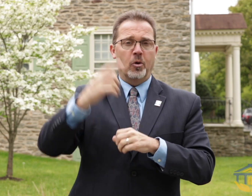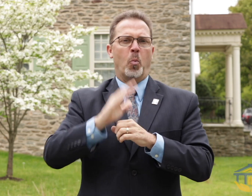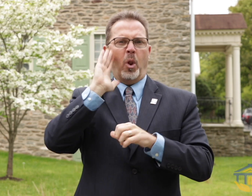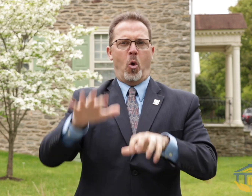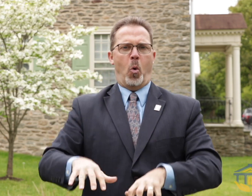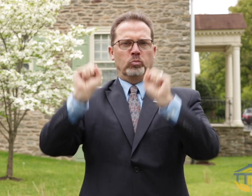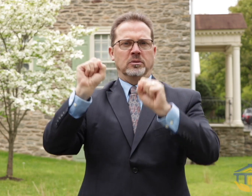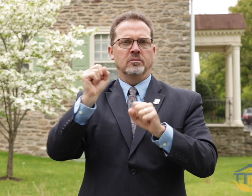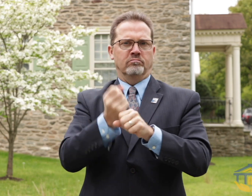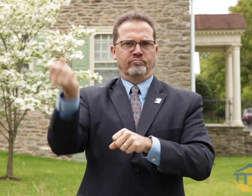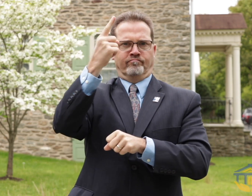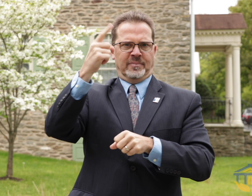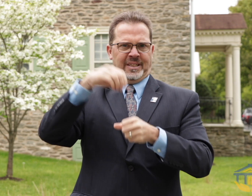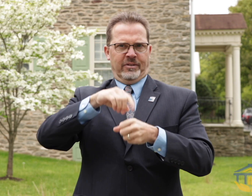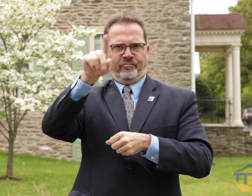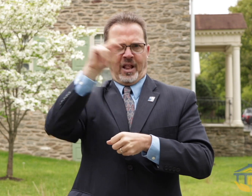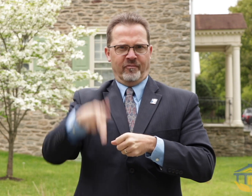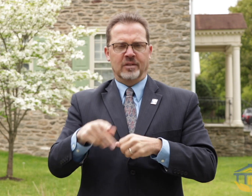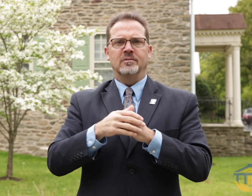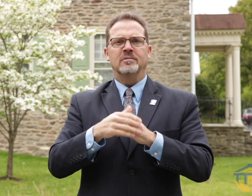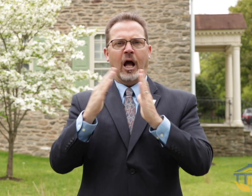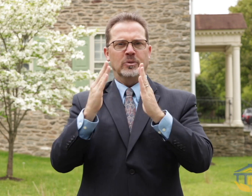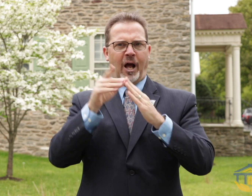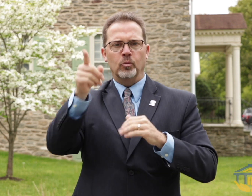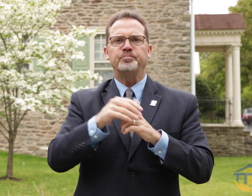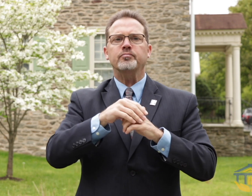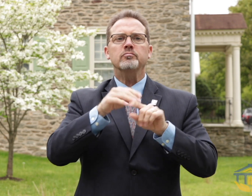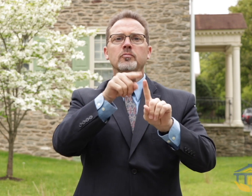conference next year. I hope you know by now that we will be hosting it here in